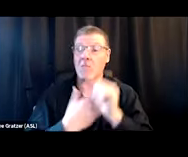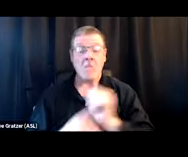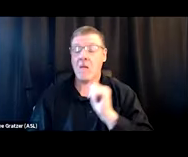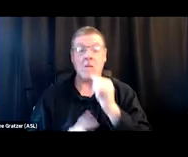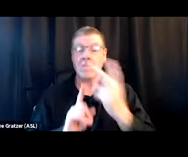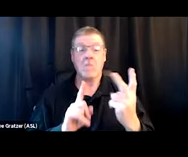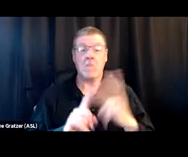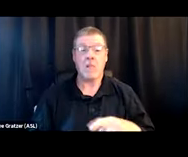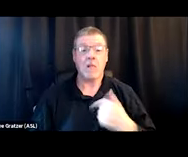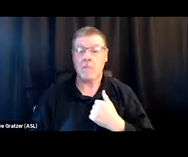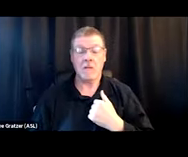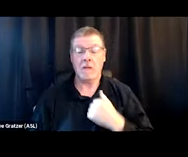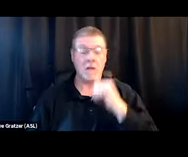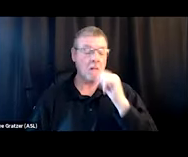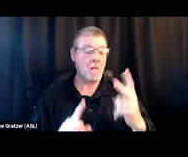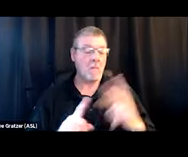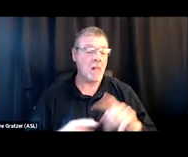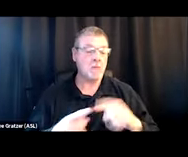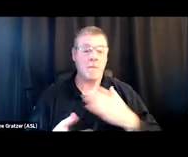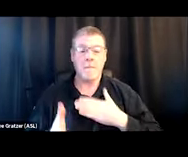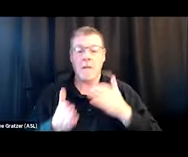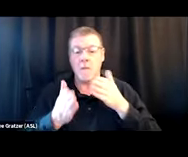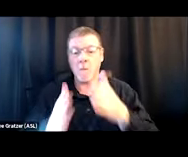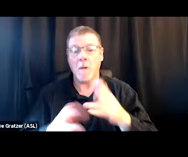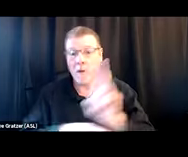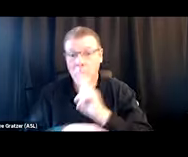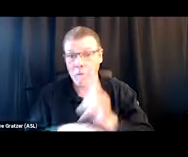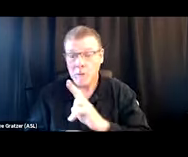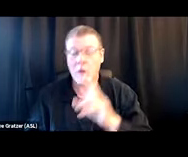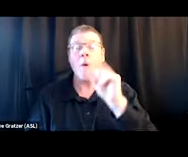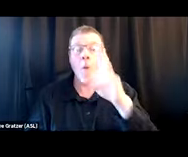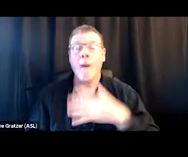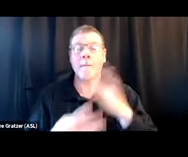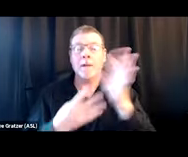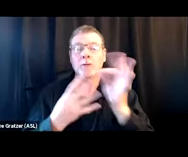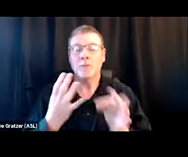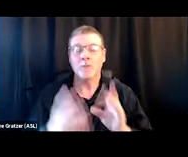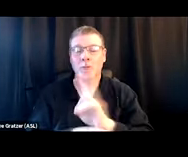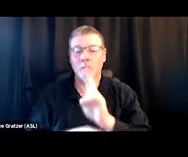It doesn't apply to my mode of administration, nor does it to the drug of choice. But those aren't realities anymore.